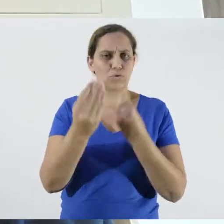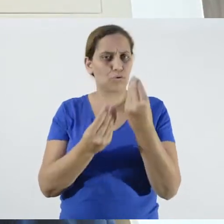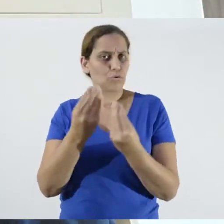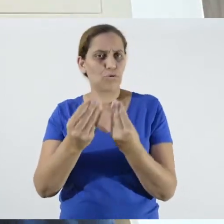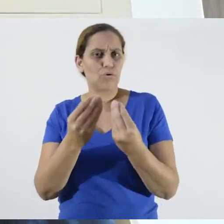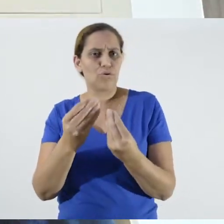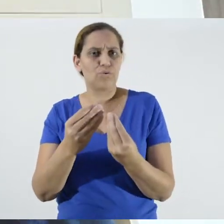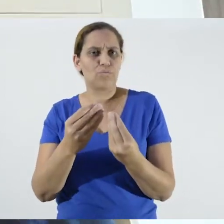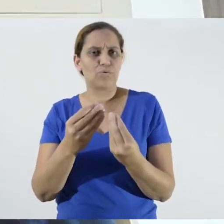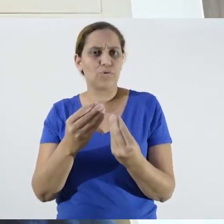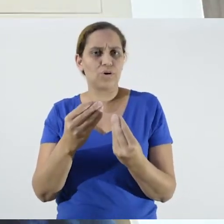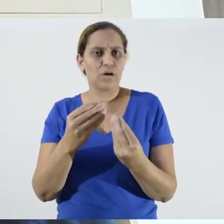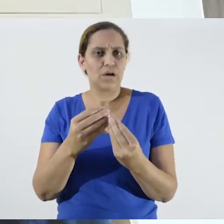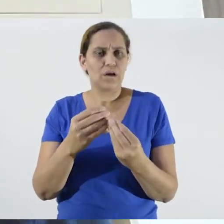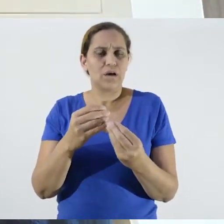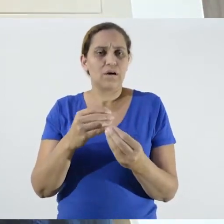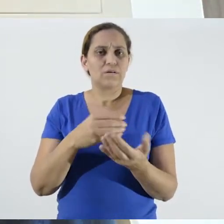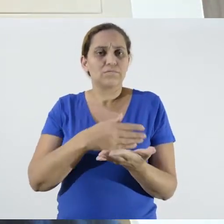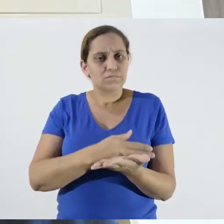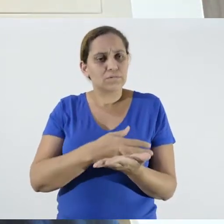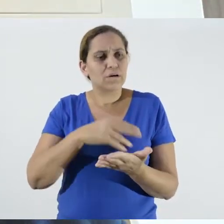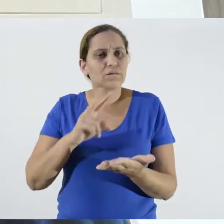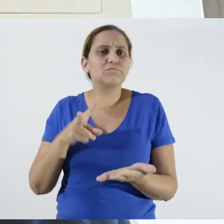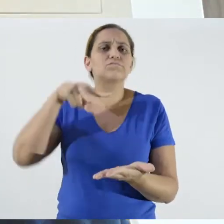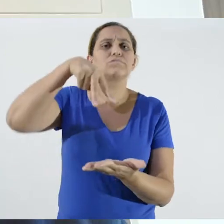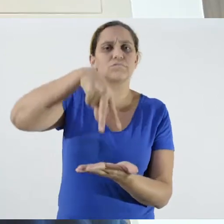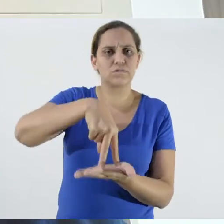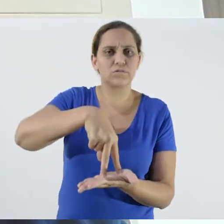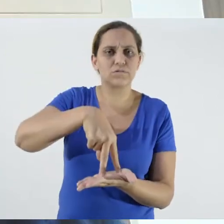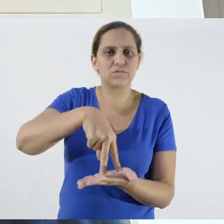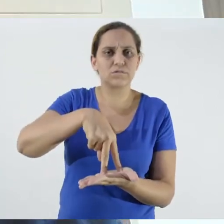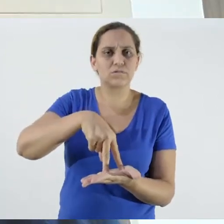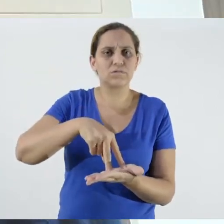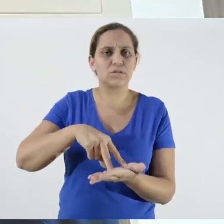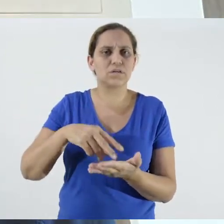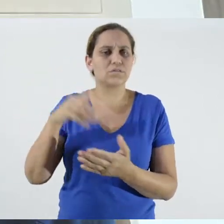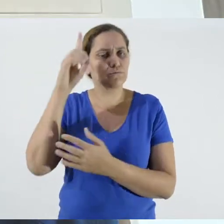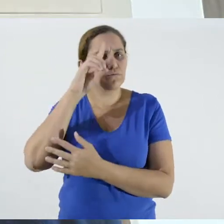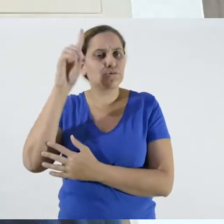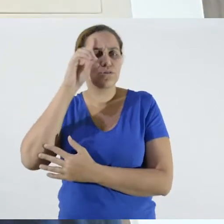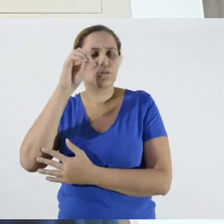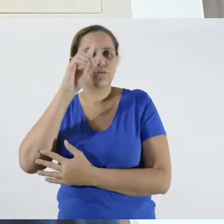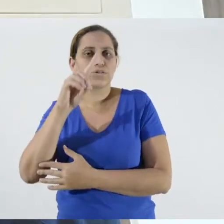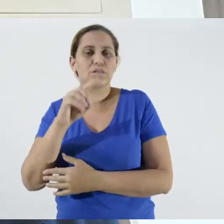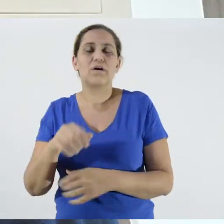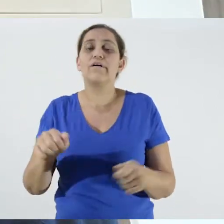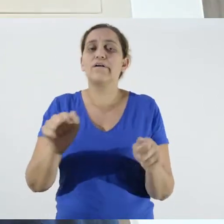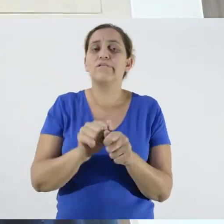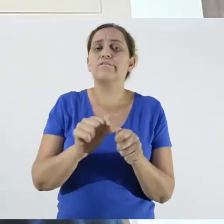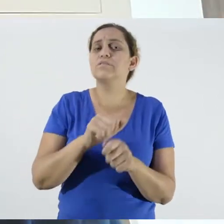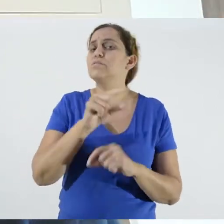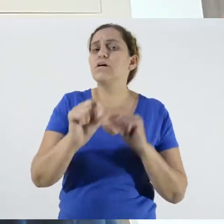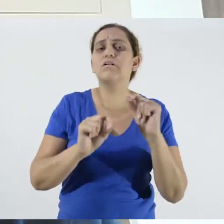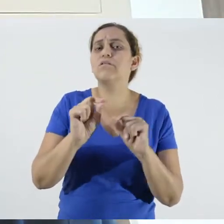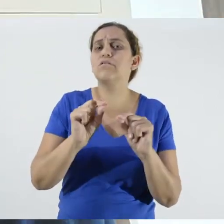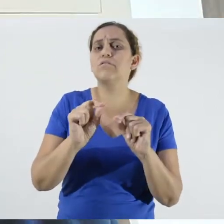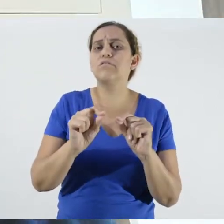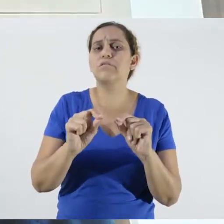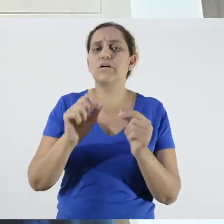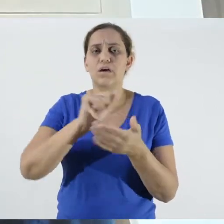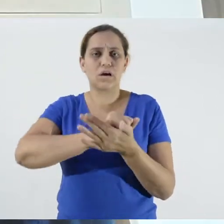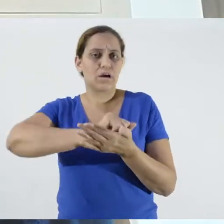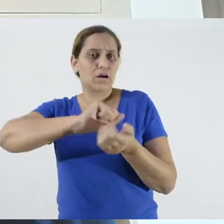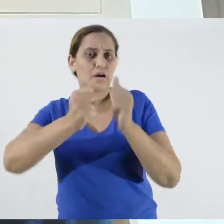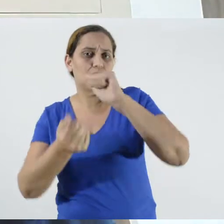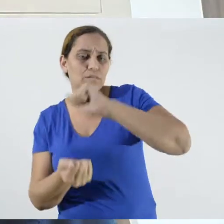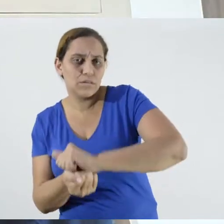new postures will have to be in this routine, what they should do, adapting that knowledge to their routine,